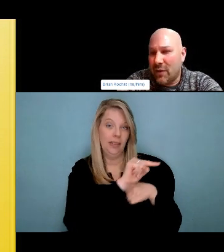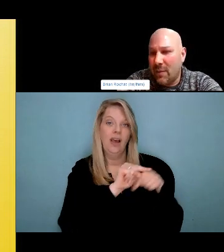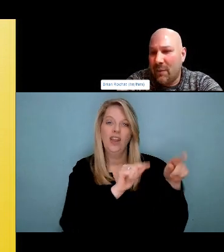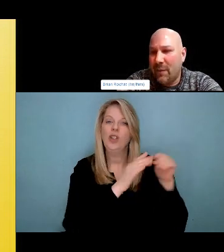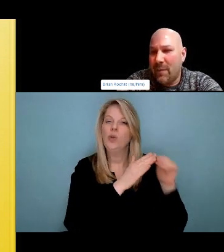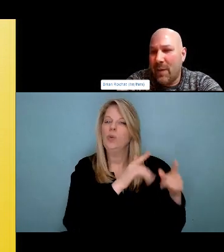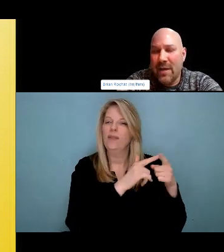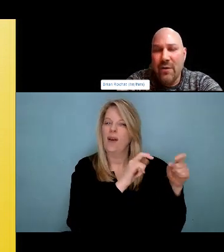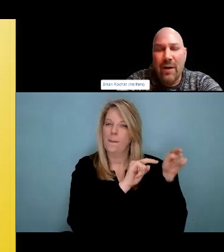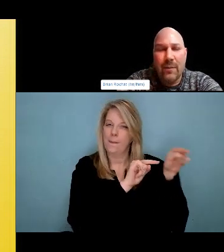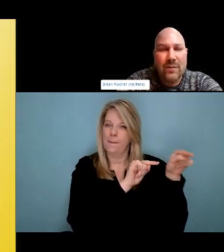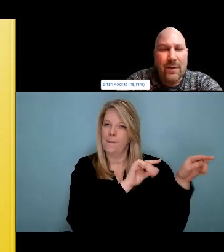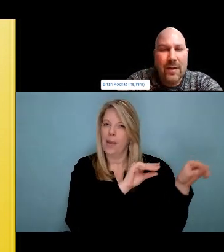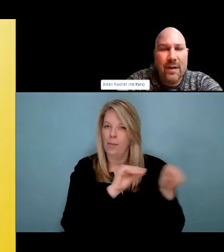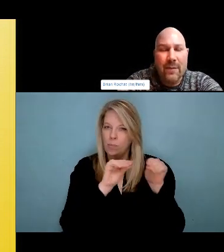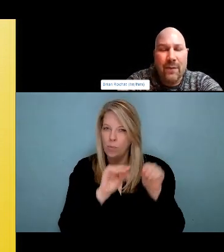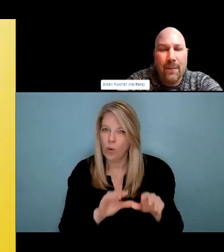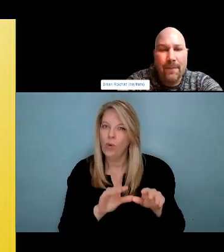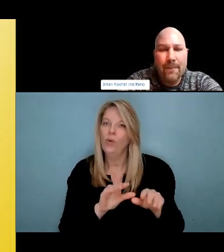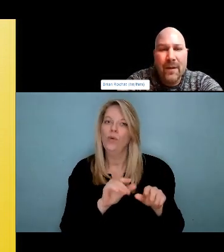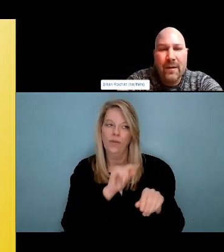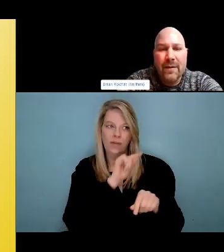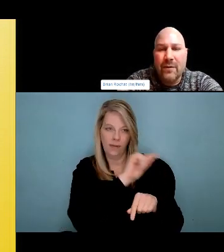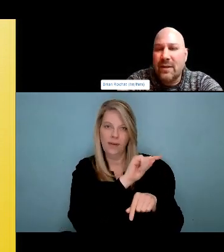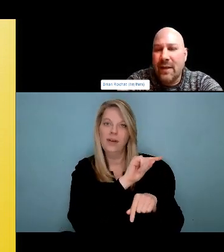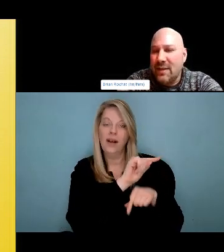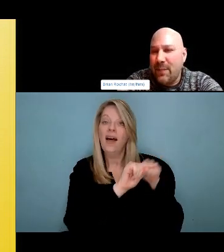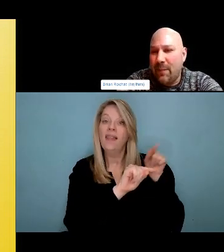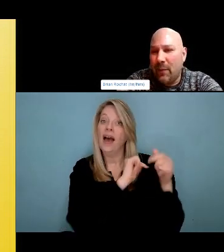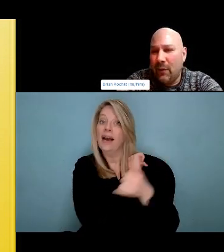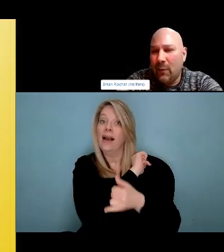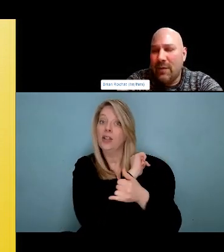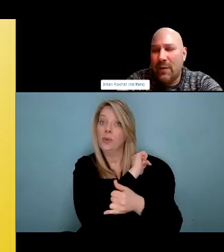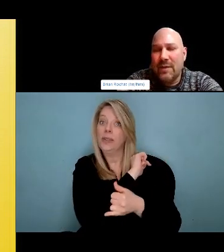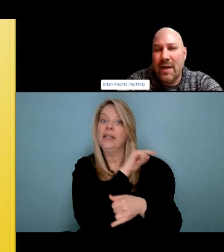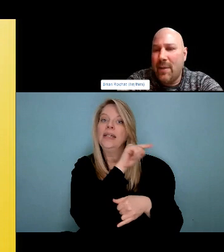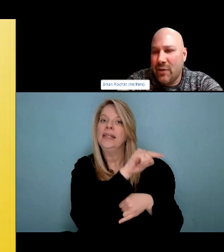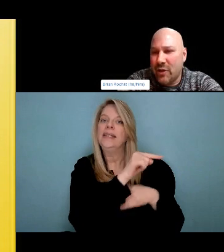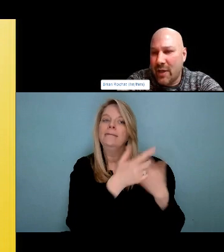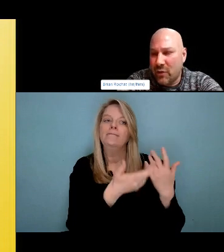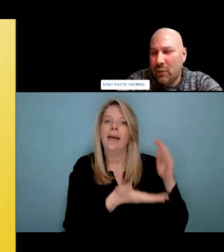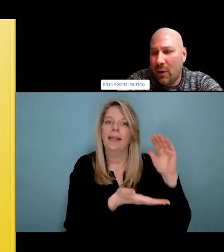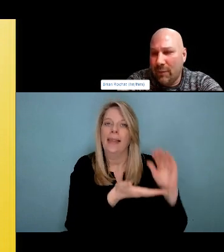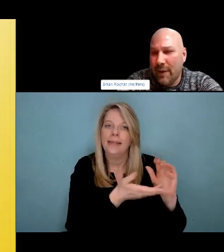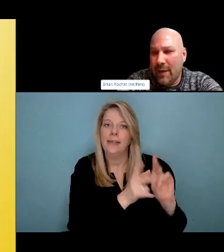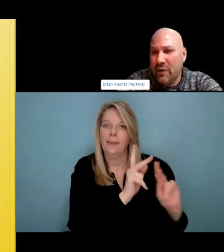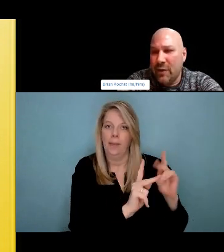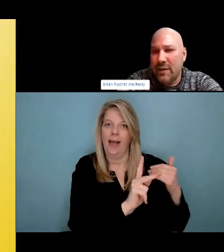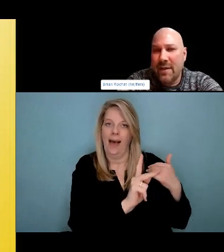that he got connection, and got, he did still identify that he got connection, and got connection, and got felt connected after that weekend. So